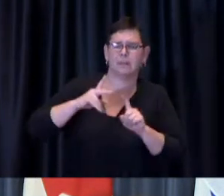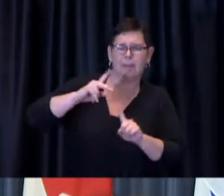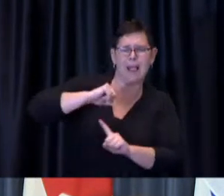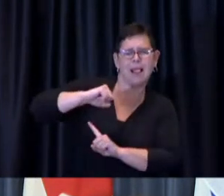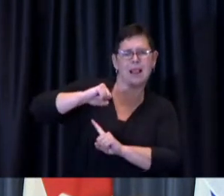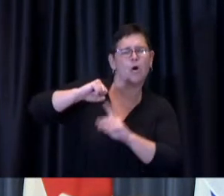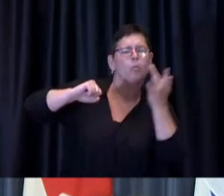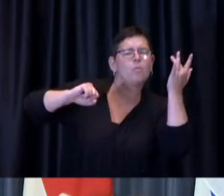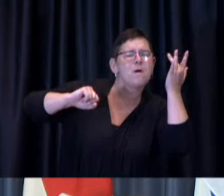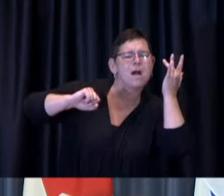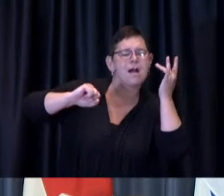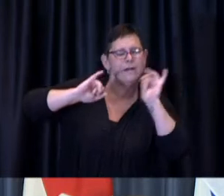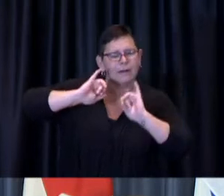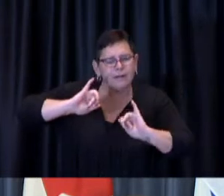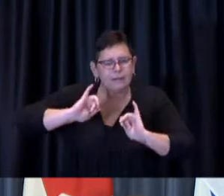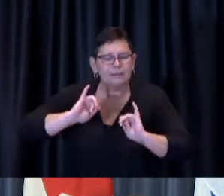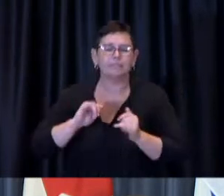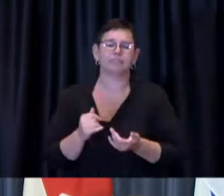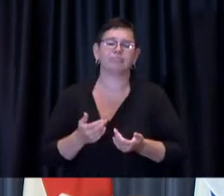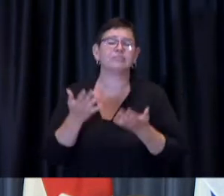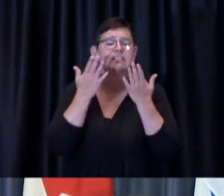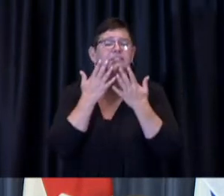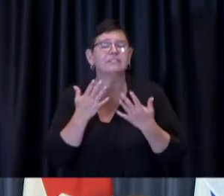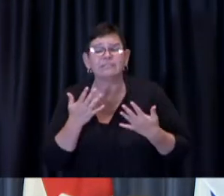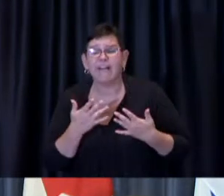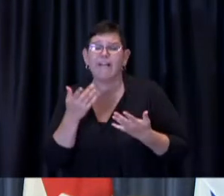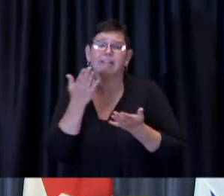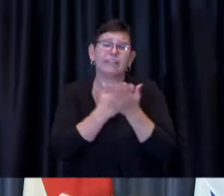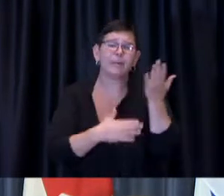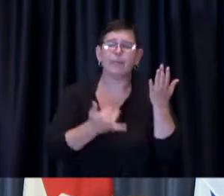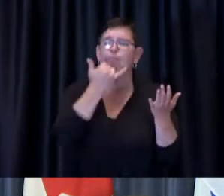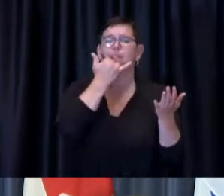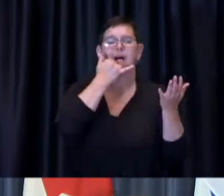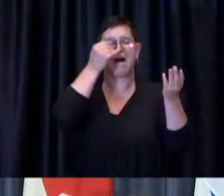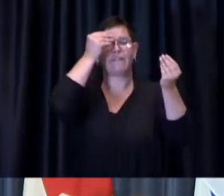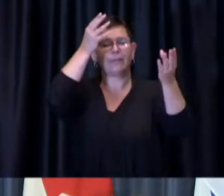is some misinformation around vaccines that continues to circulate and this may have some